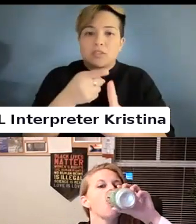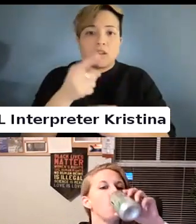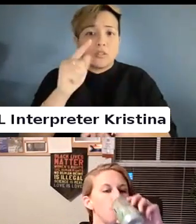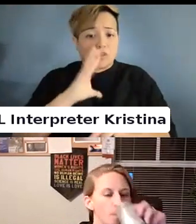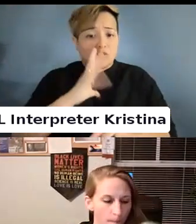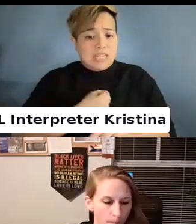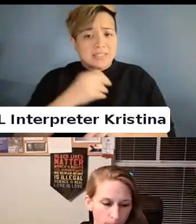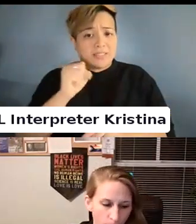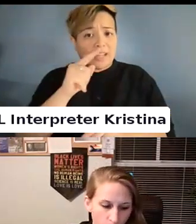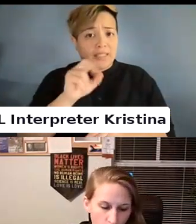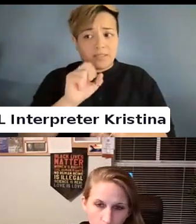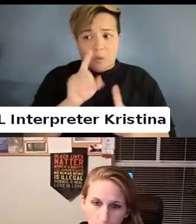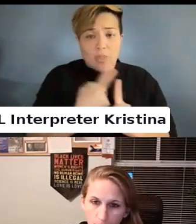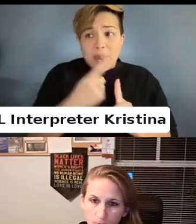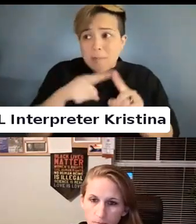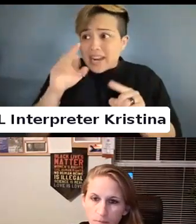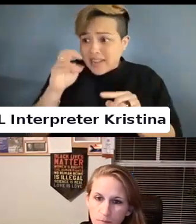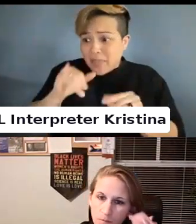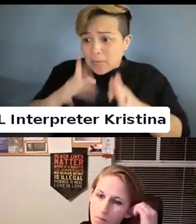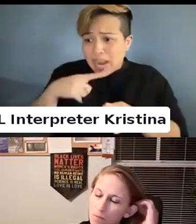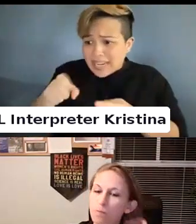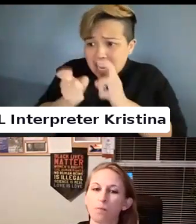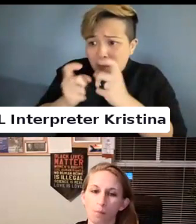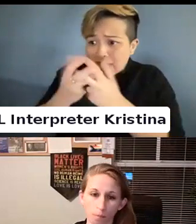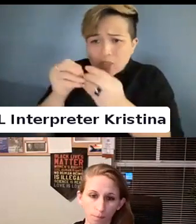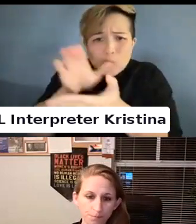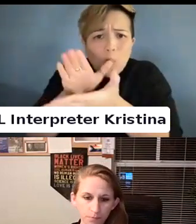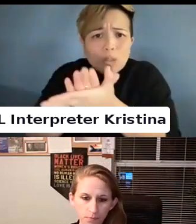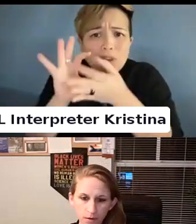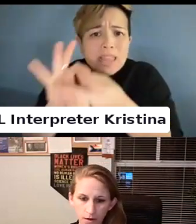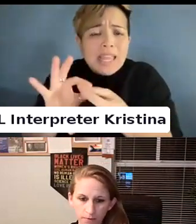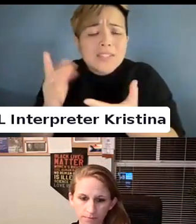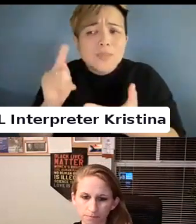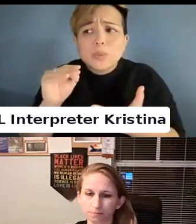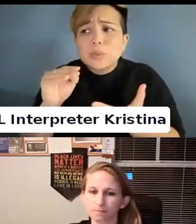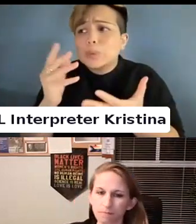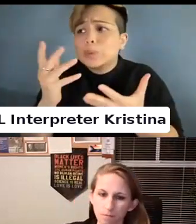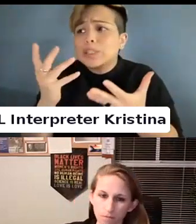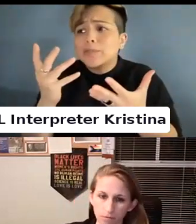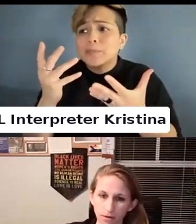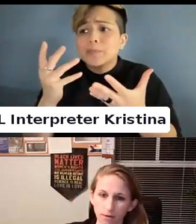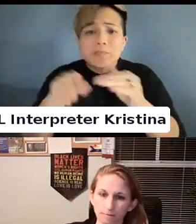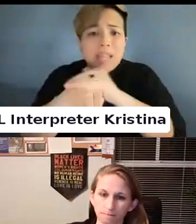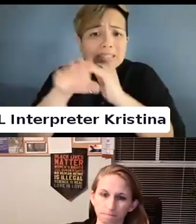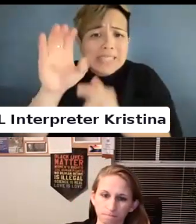if the person needs accommodations in school related to access and care.